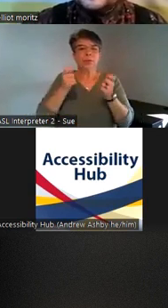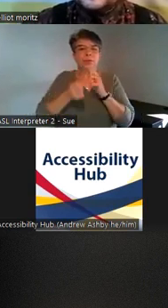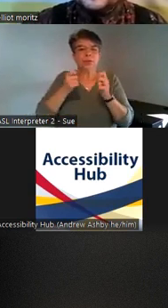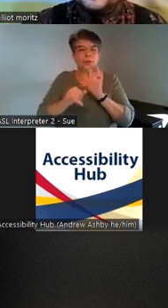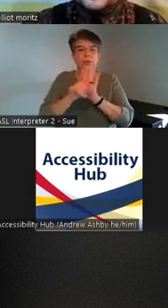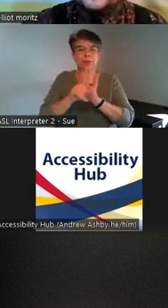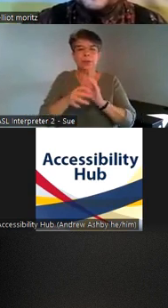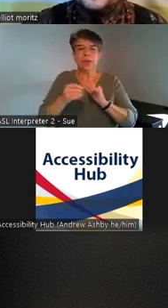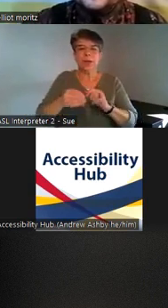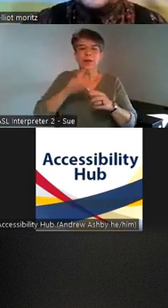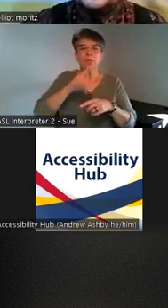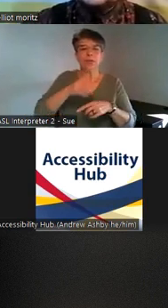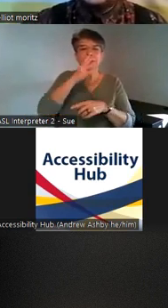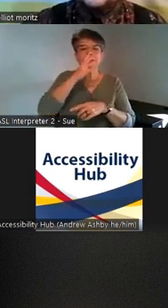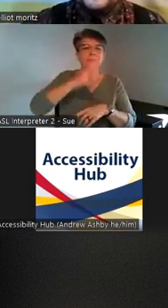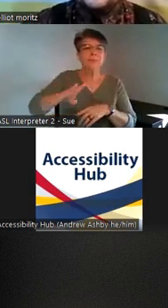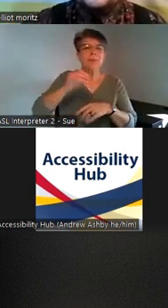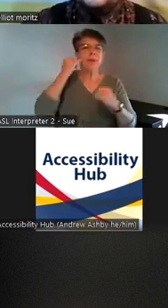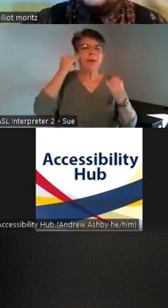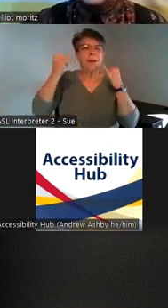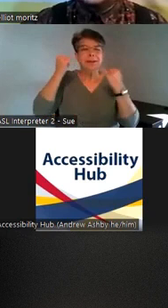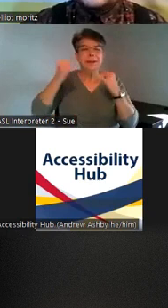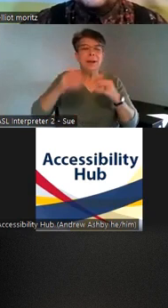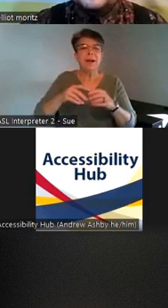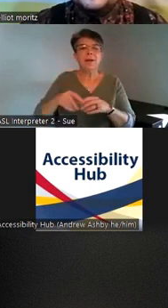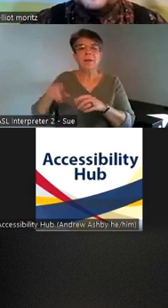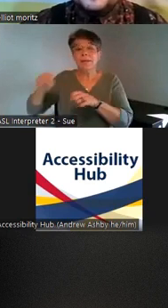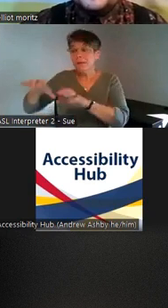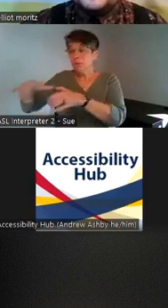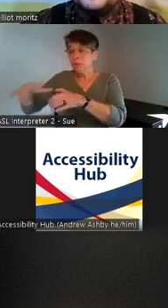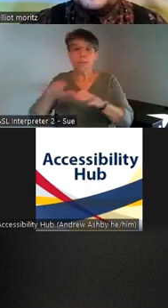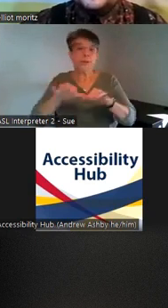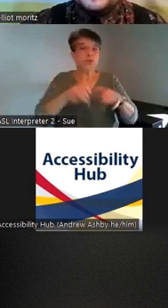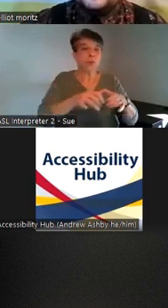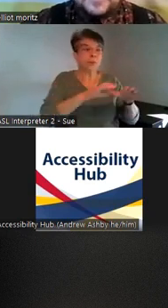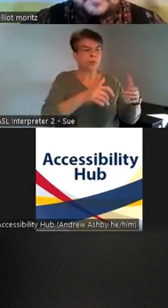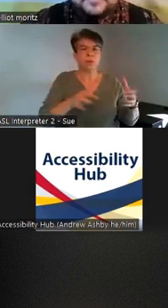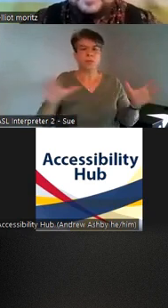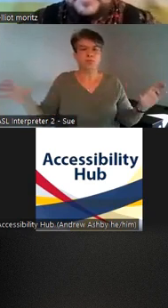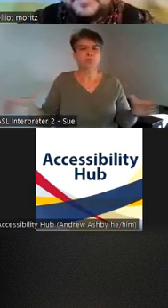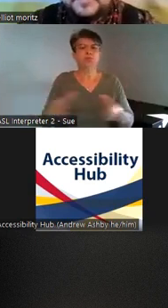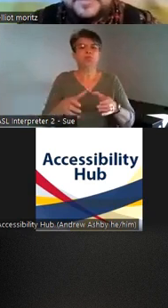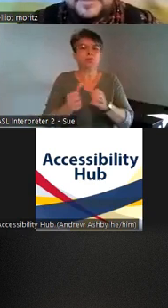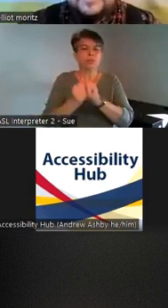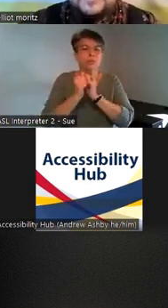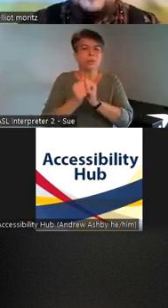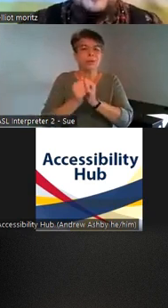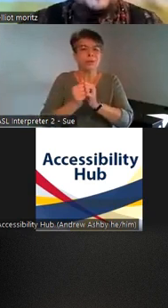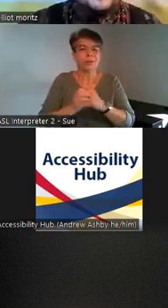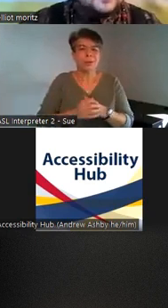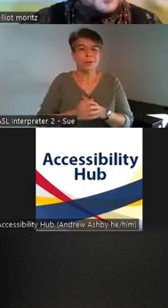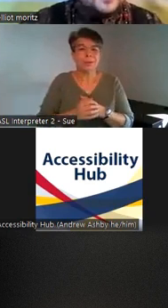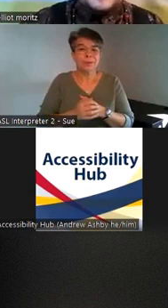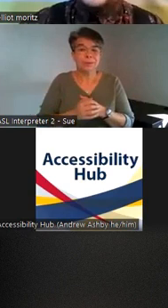linear systems of sorting the reason for this is because despite the fact that like a lot has been